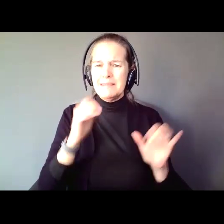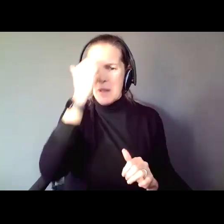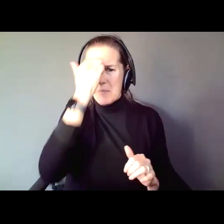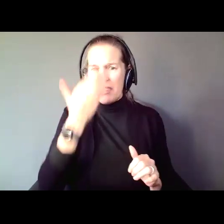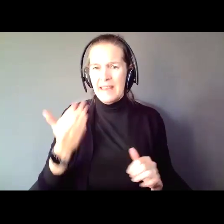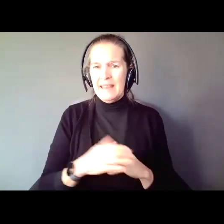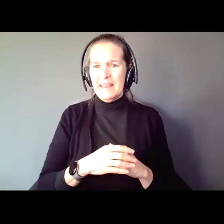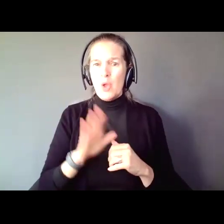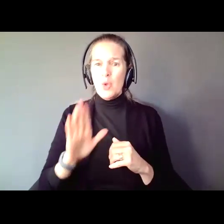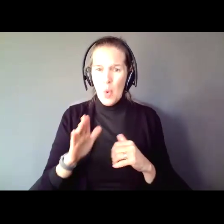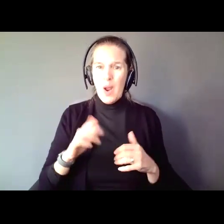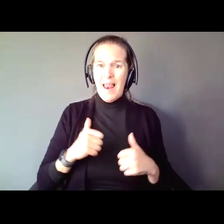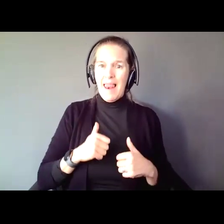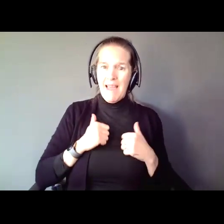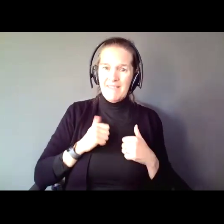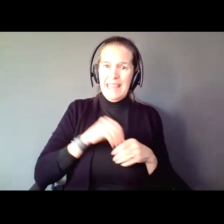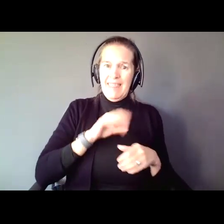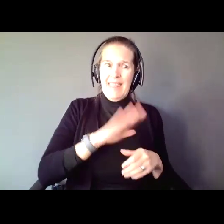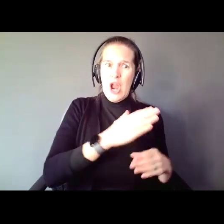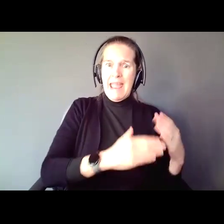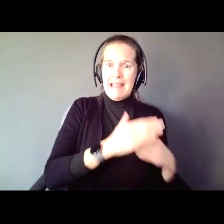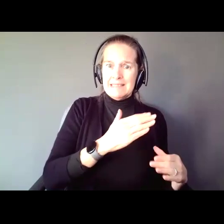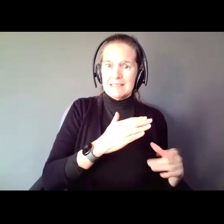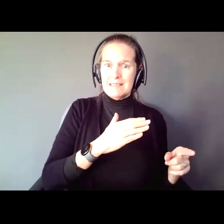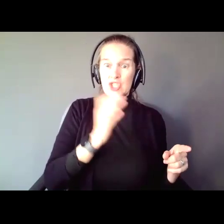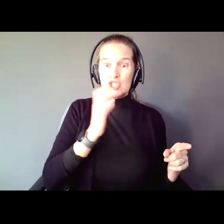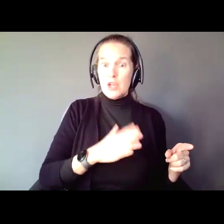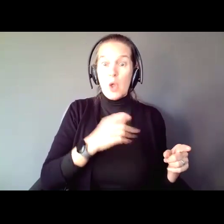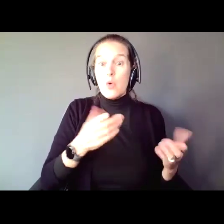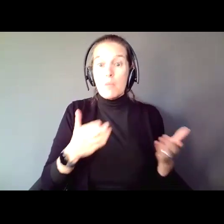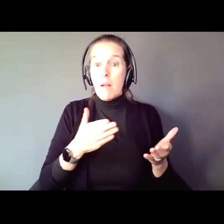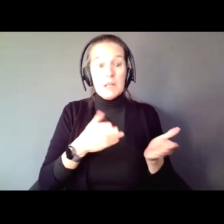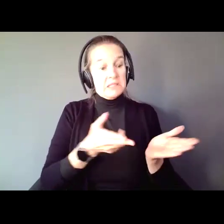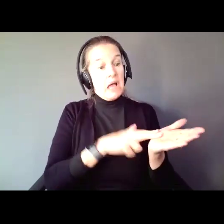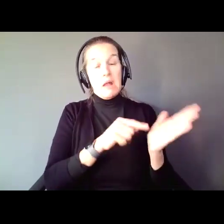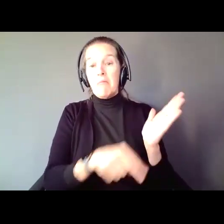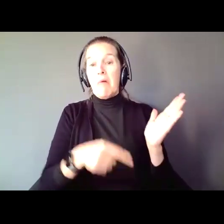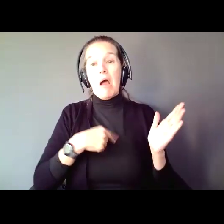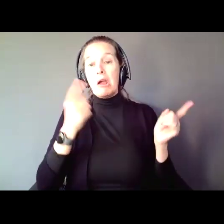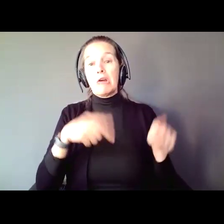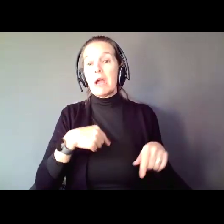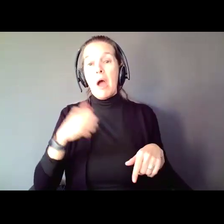You probably signed away your right to sue, and instead lead to arbitration.